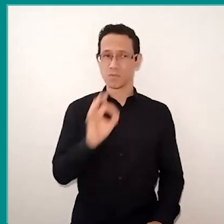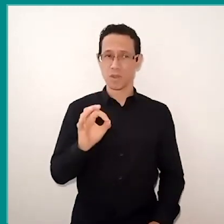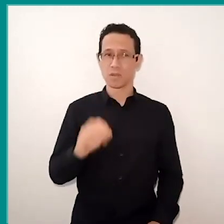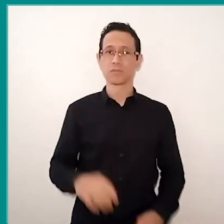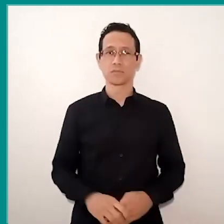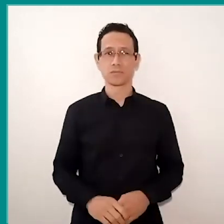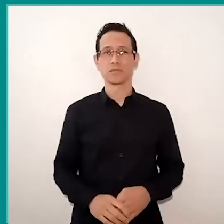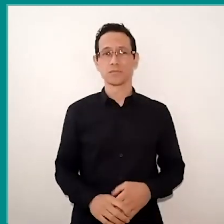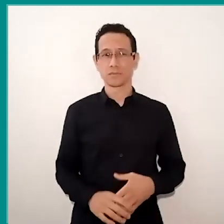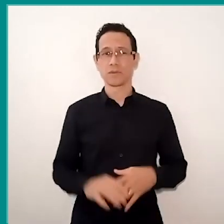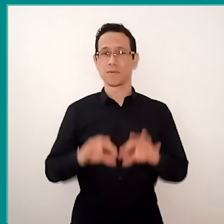the families believe that the preschool children